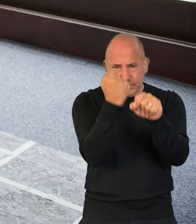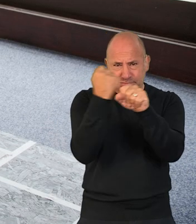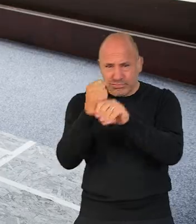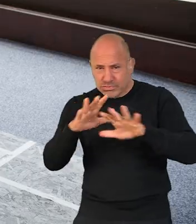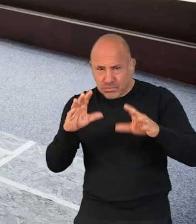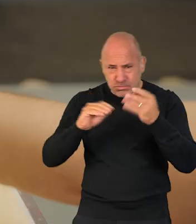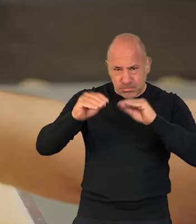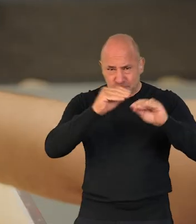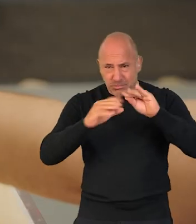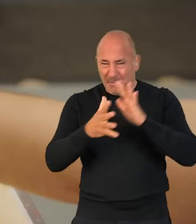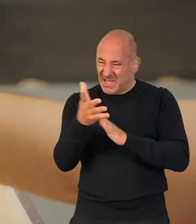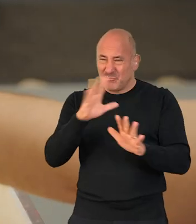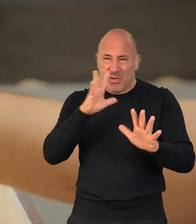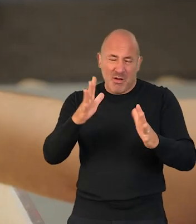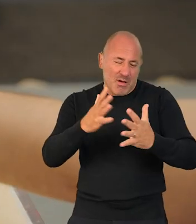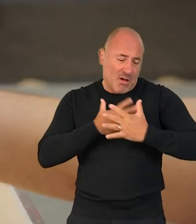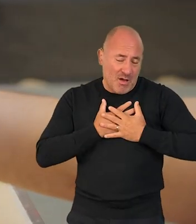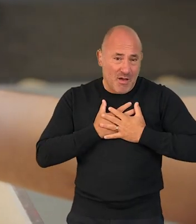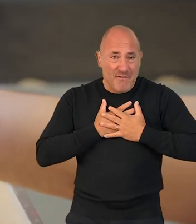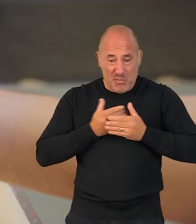They are kind of carefully made,